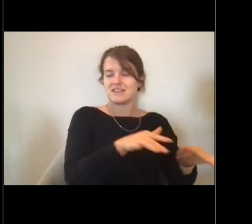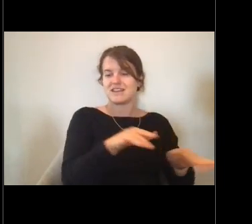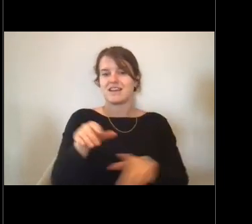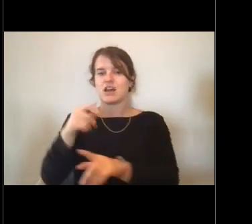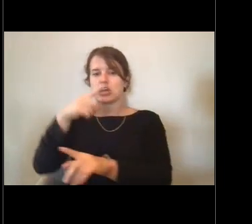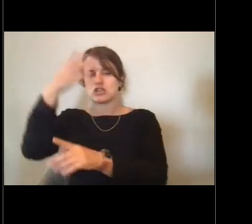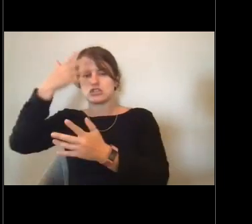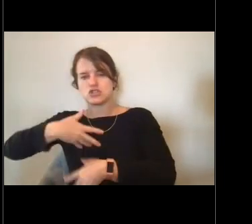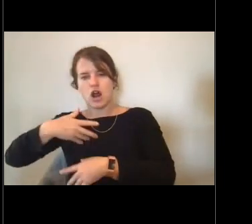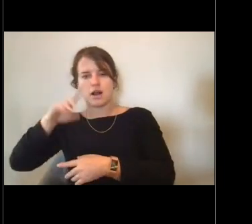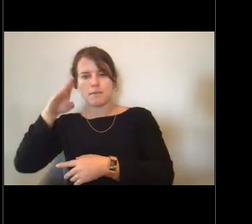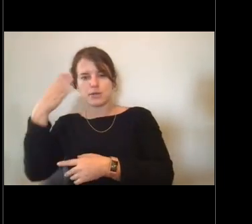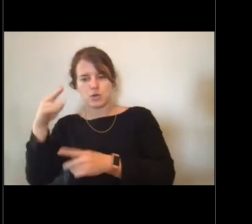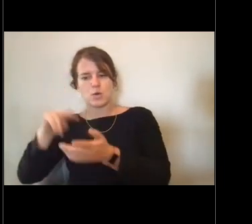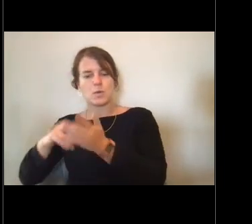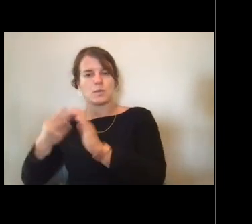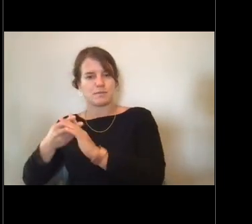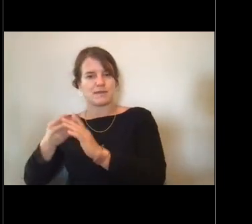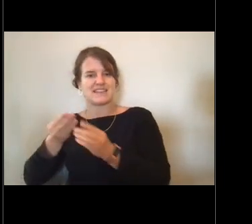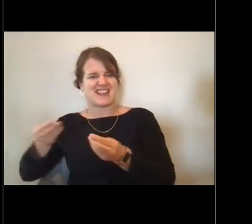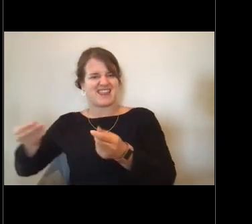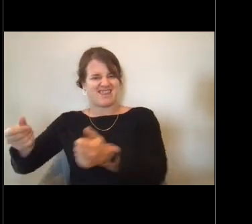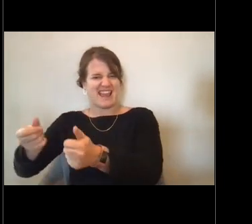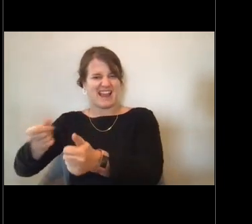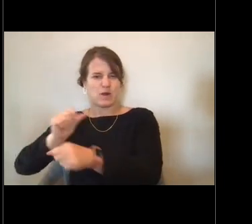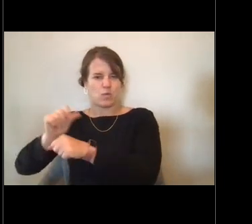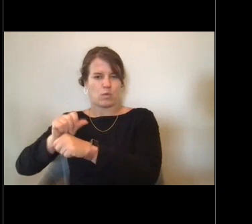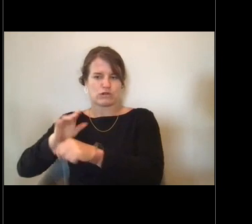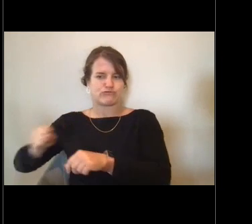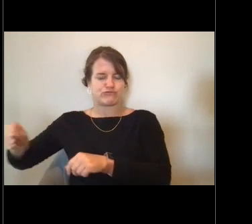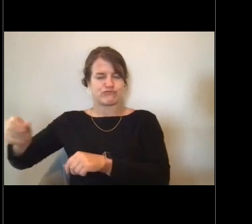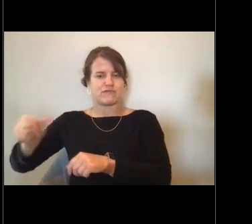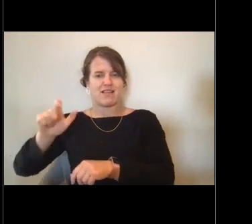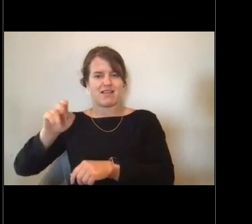So I mentioned I was a Junior Officer on the Hi'ialakai out in Honolulu.